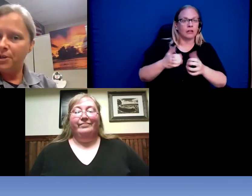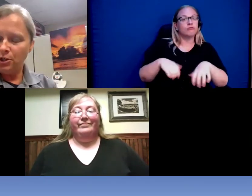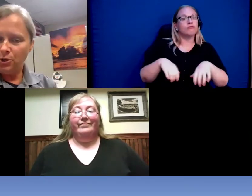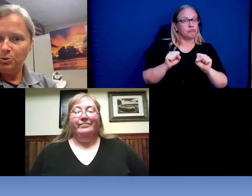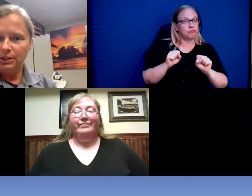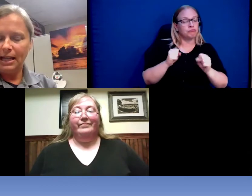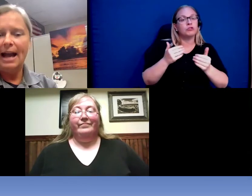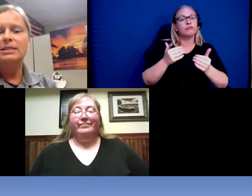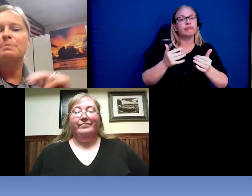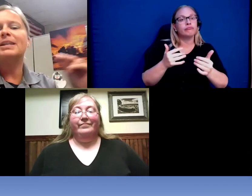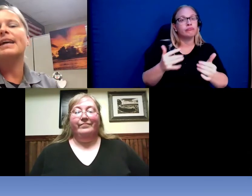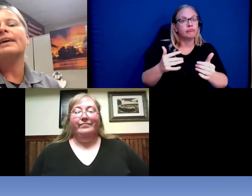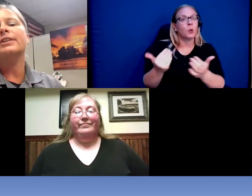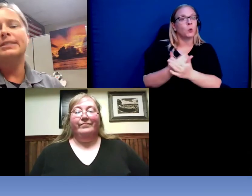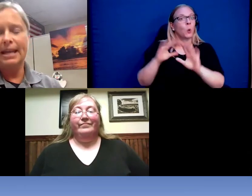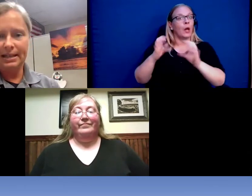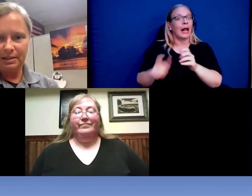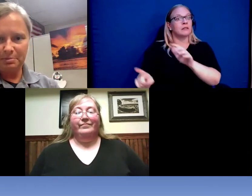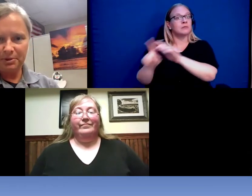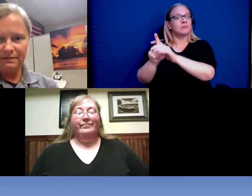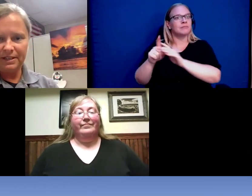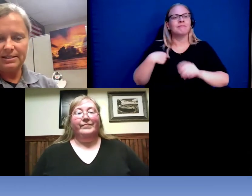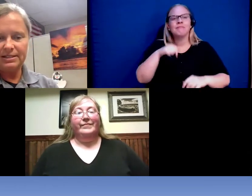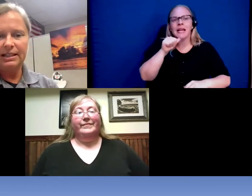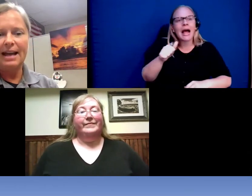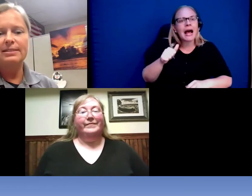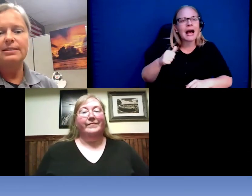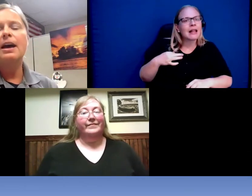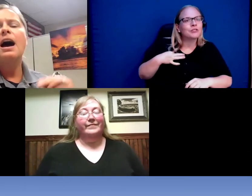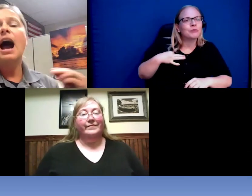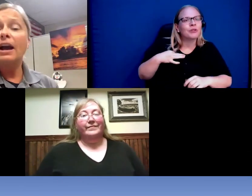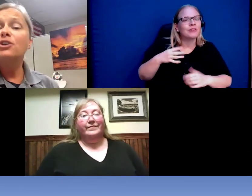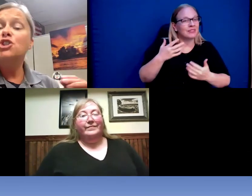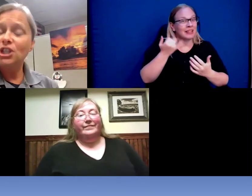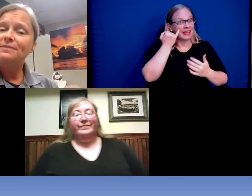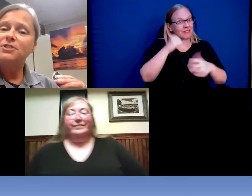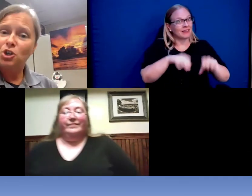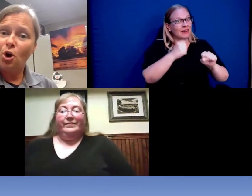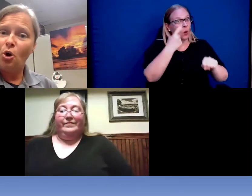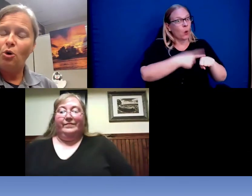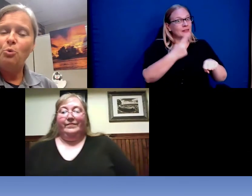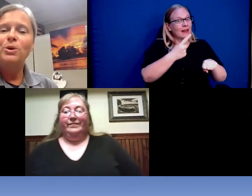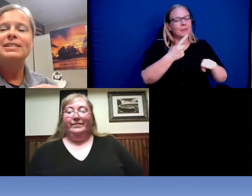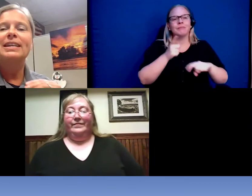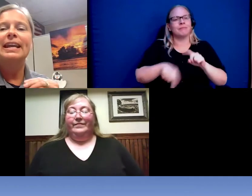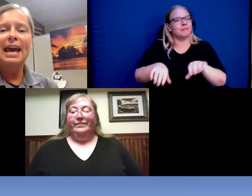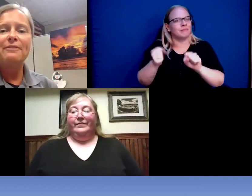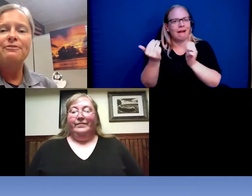new class because I had already taken the previous class. Our chief goal was to get every